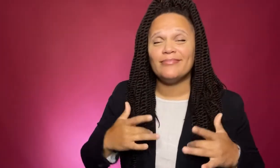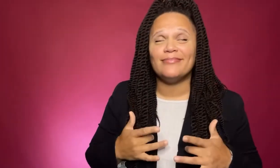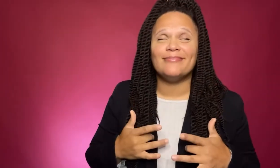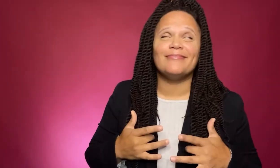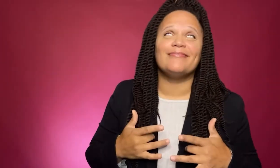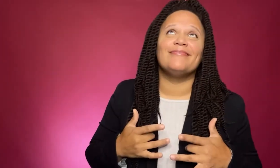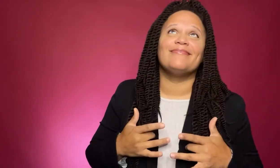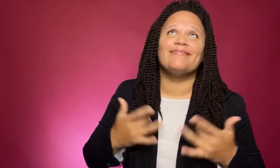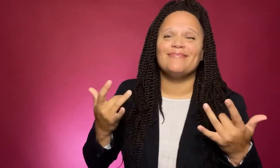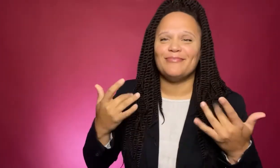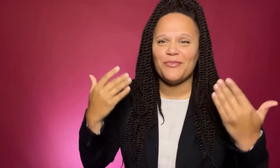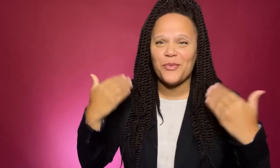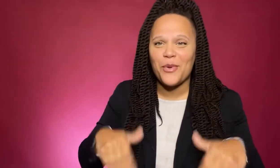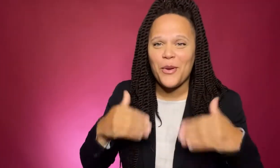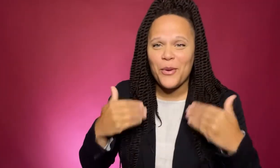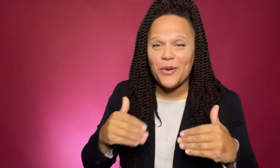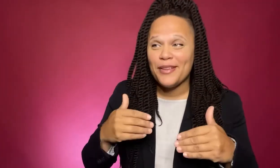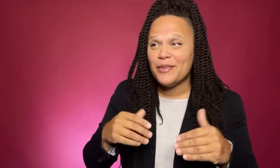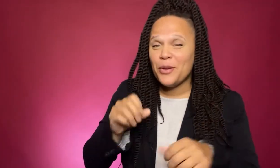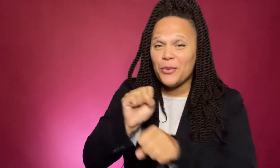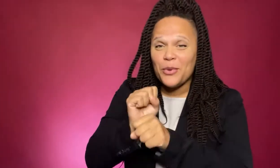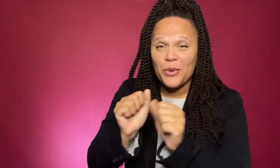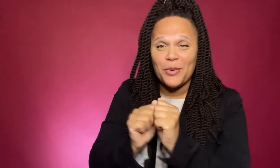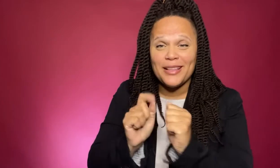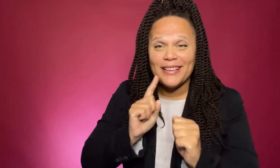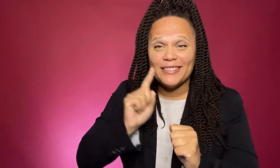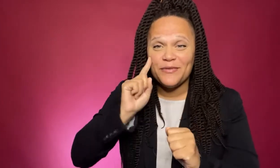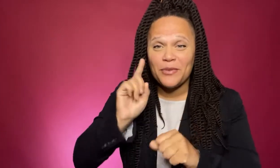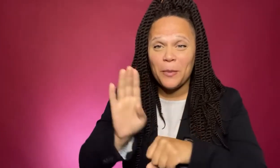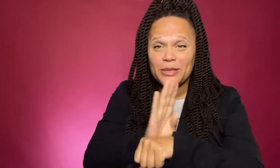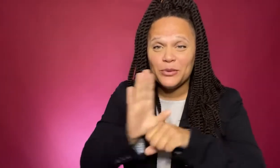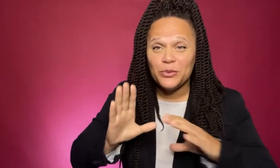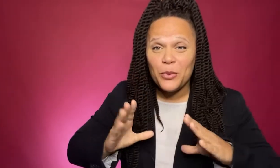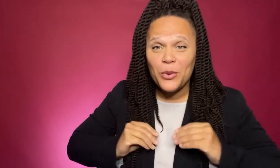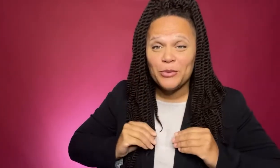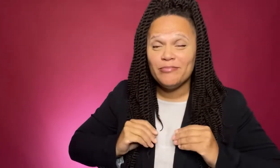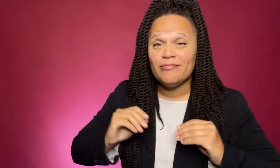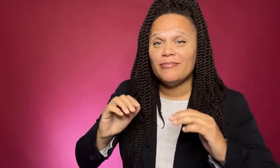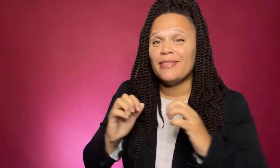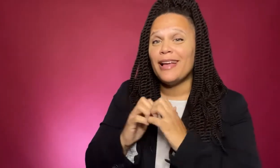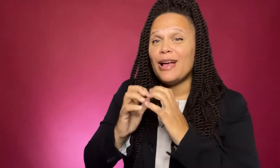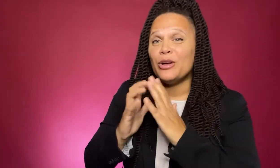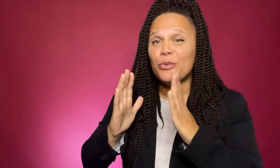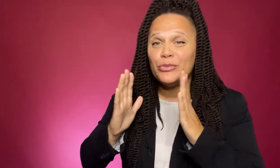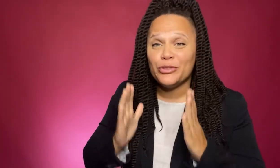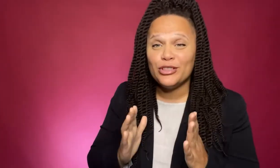I am thrilled to be working with Deaf business owners, entrepreneurs